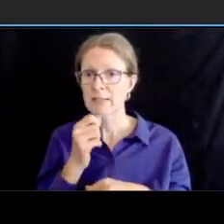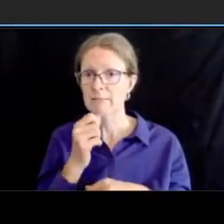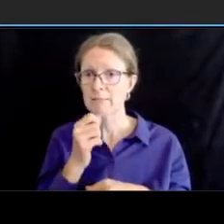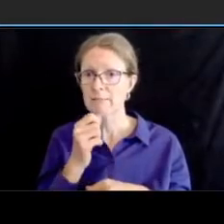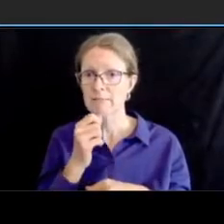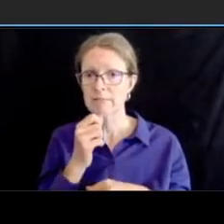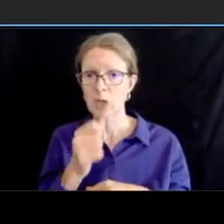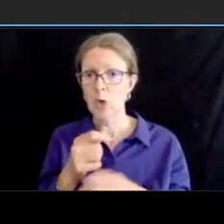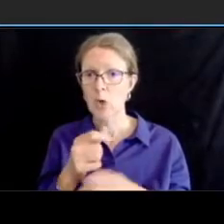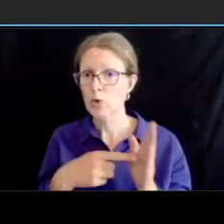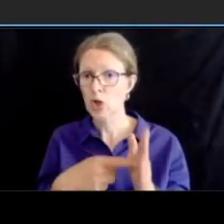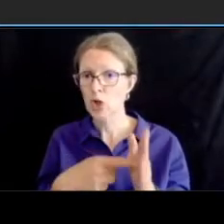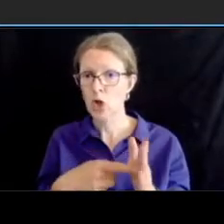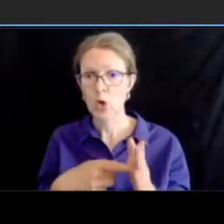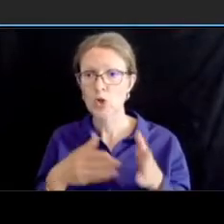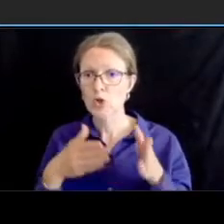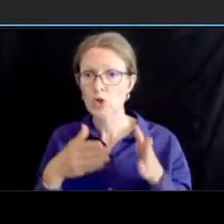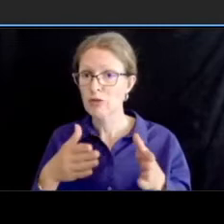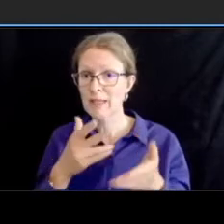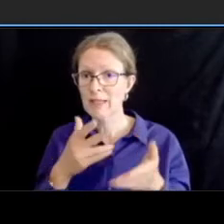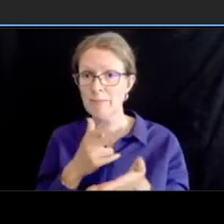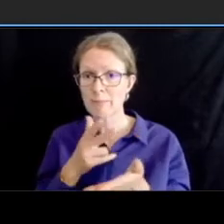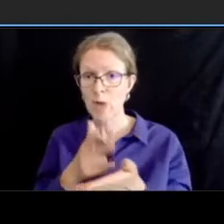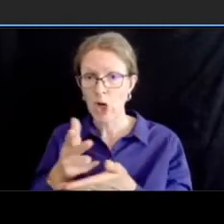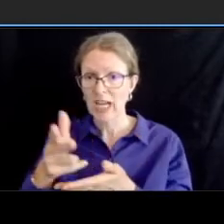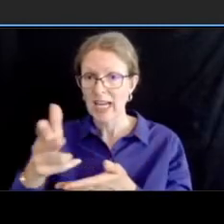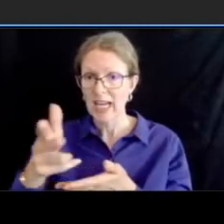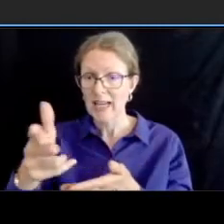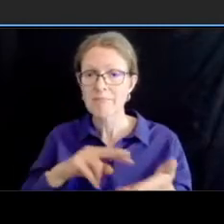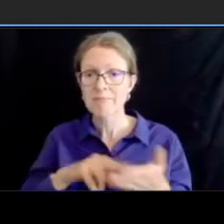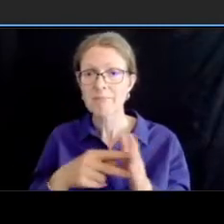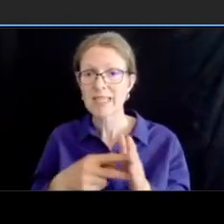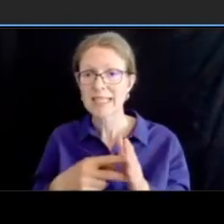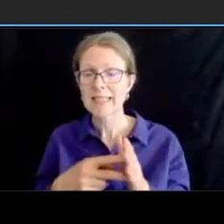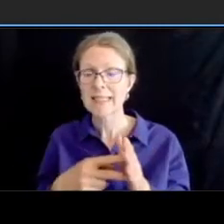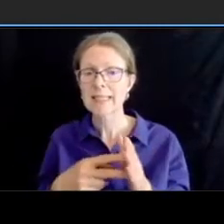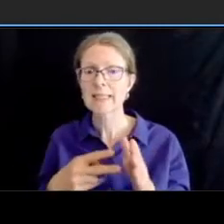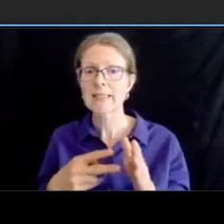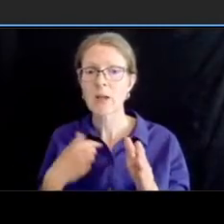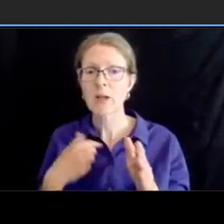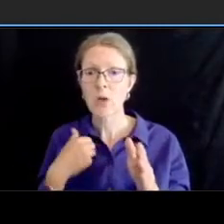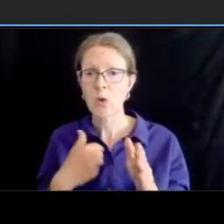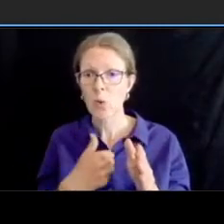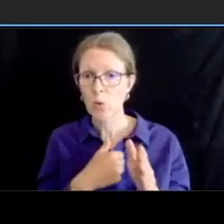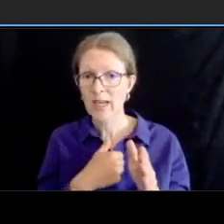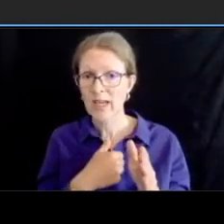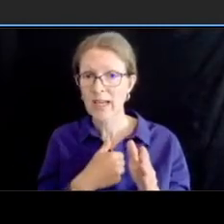um are allowed or afforded the opportunity to have wider uh bike lanes and and by buffers